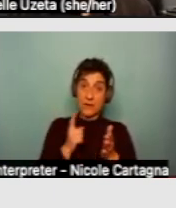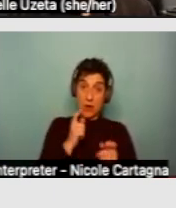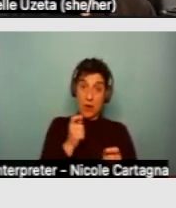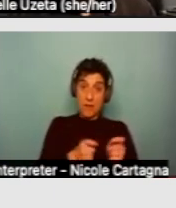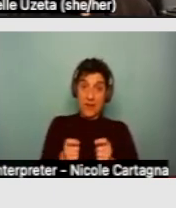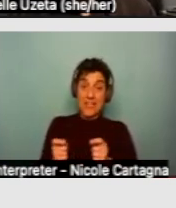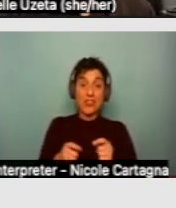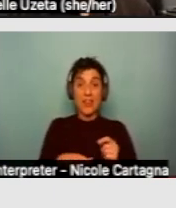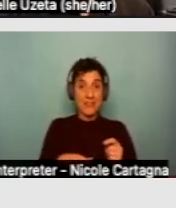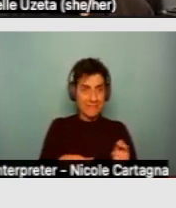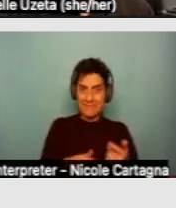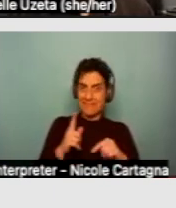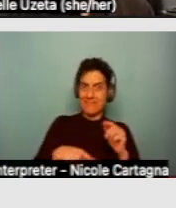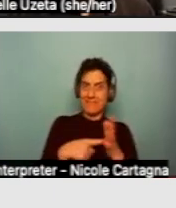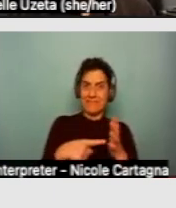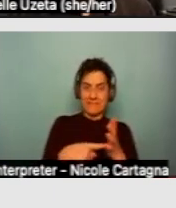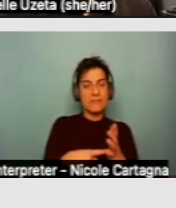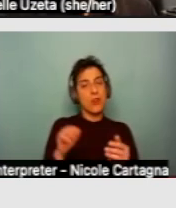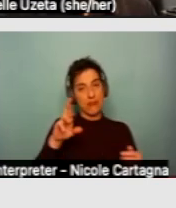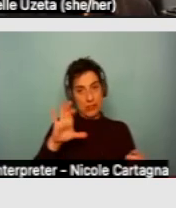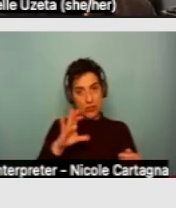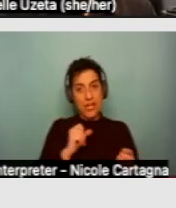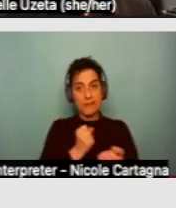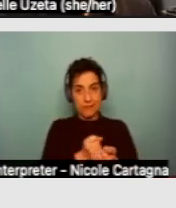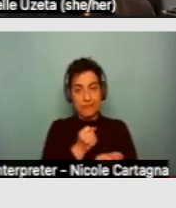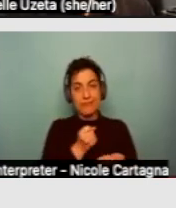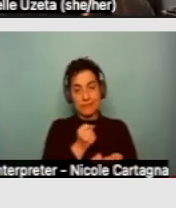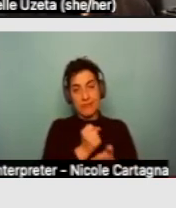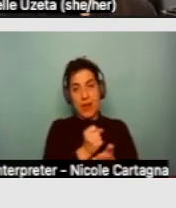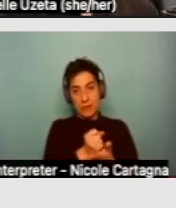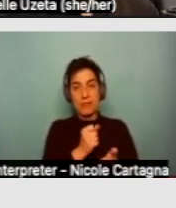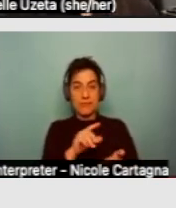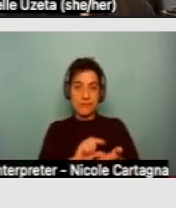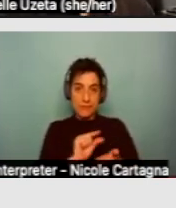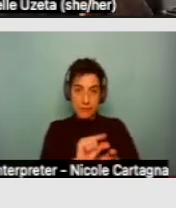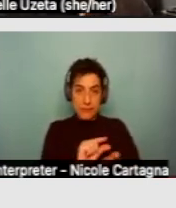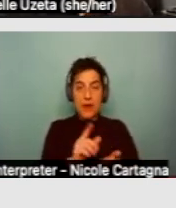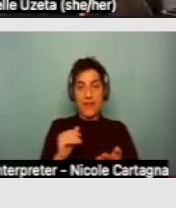They can help with those costs under the home modification type of programming.